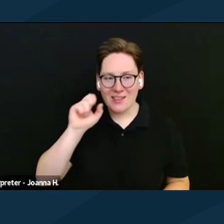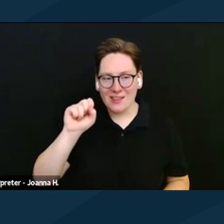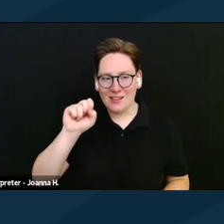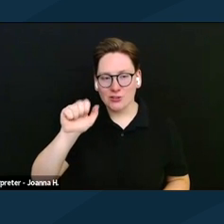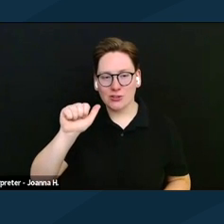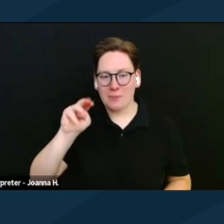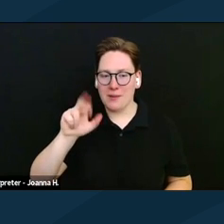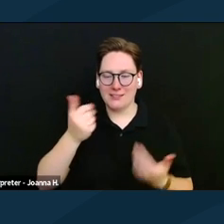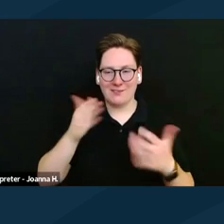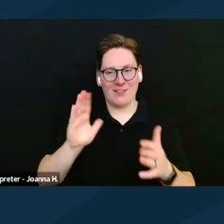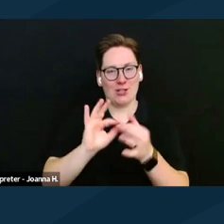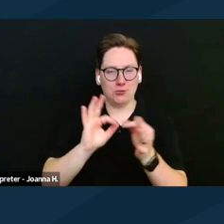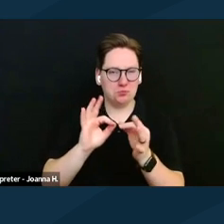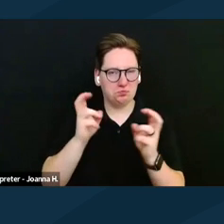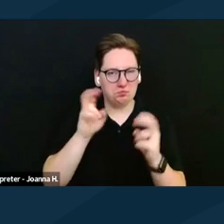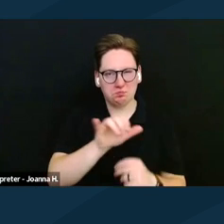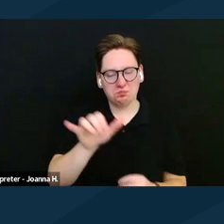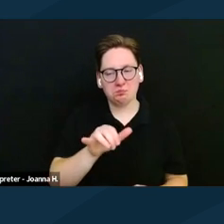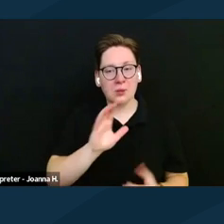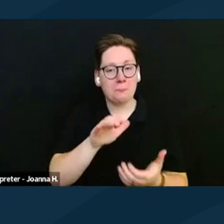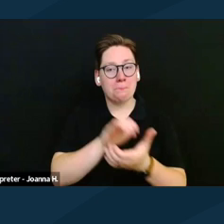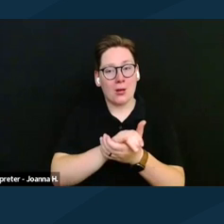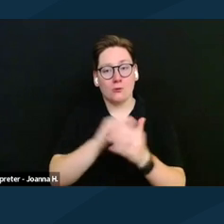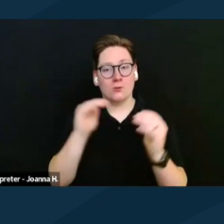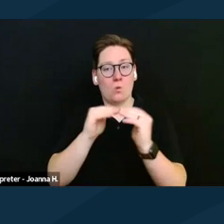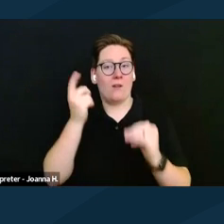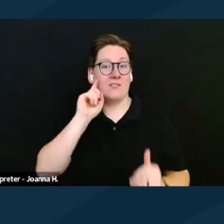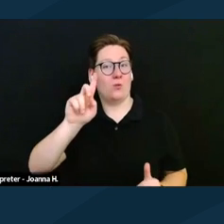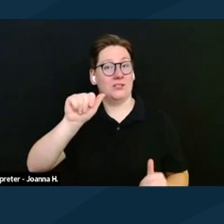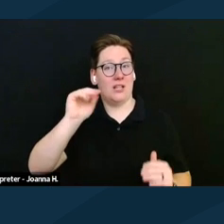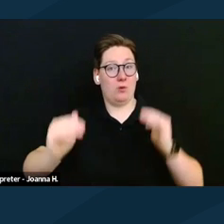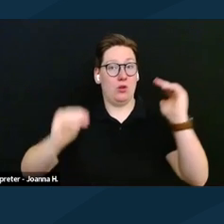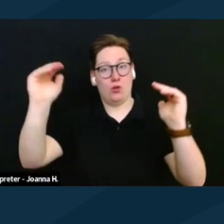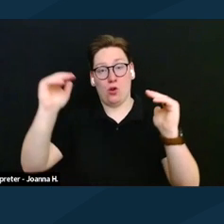So the Marriage Equality for Disabled Adults bill does not have a Senate version,